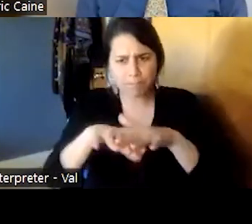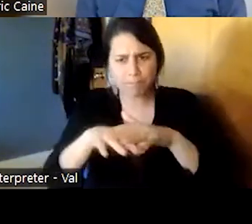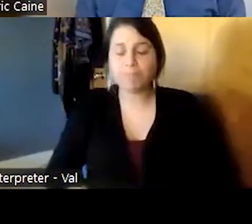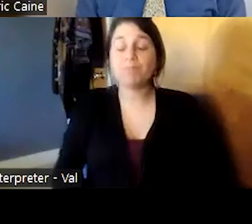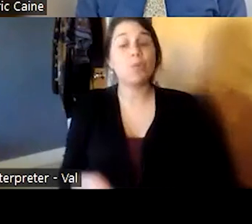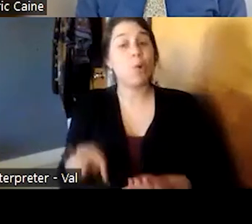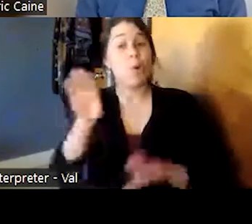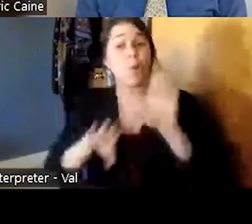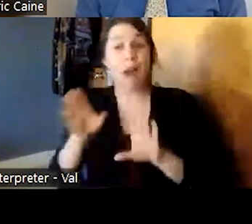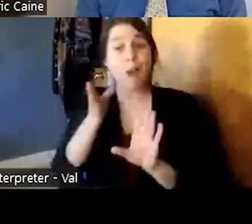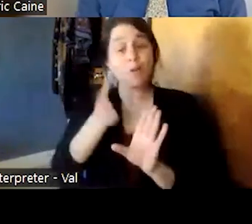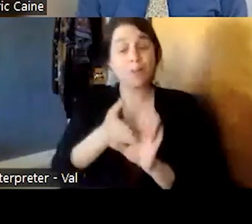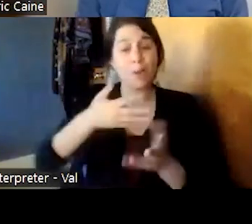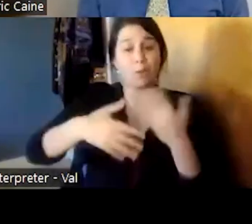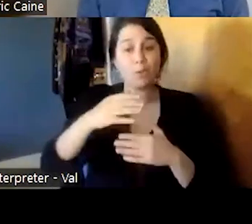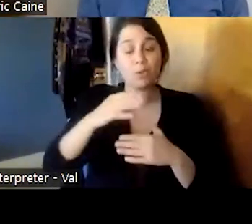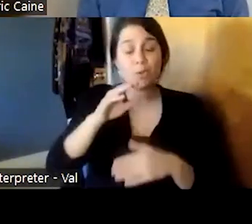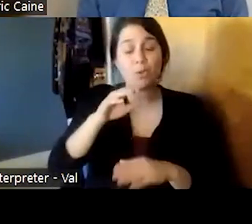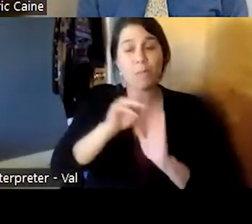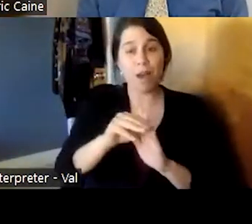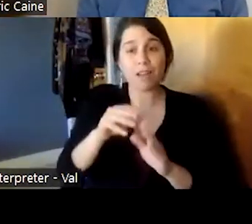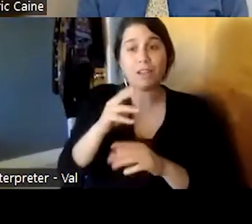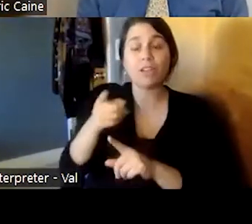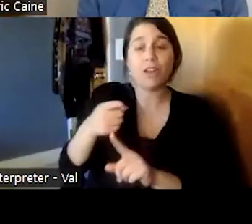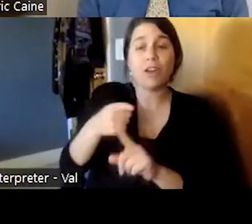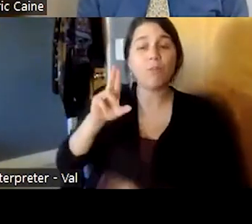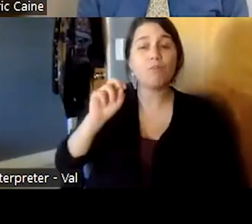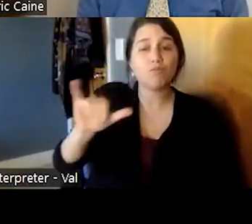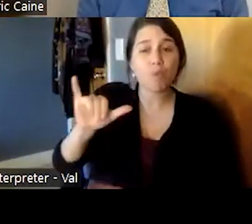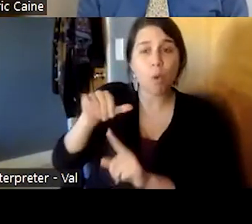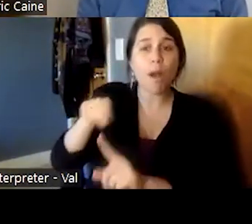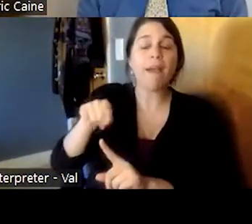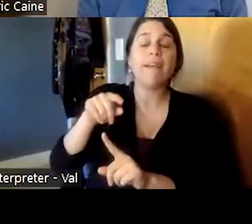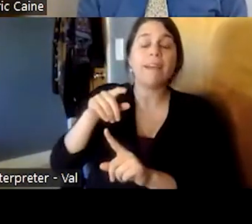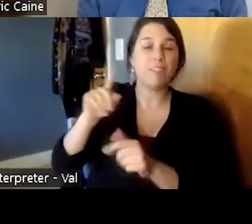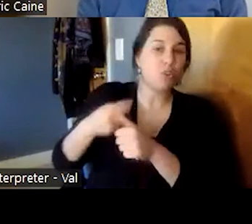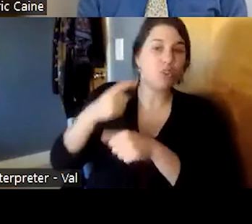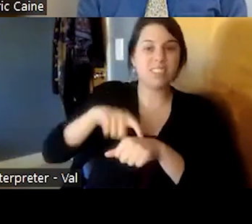by someone named roy brinker george wrote his article in 1977 didn't actually pick up the term